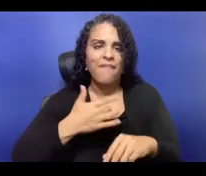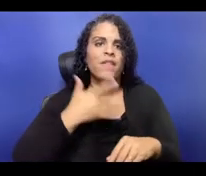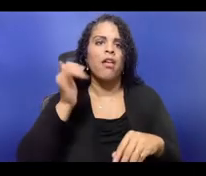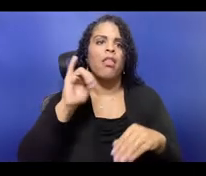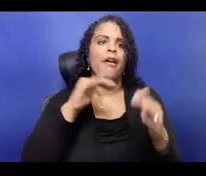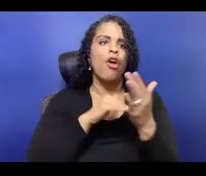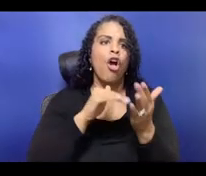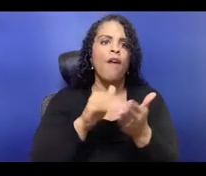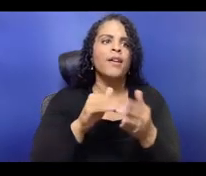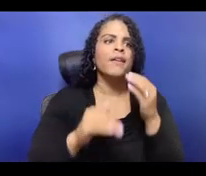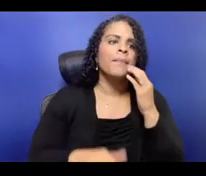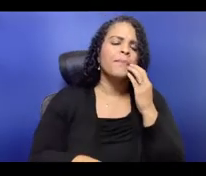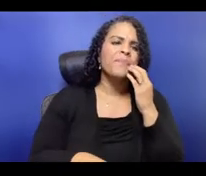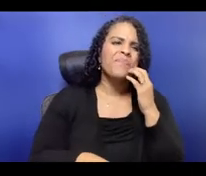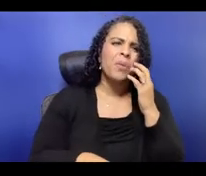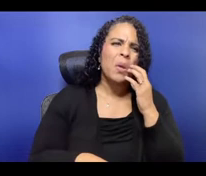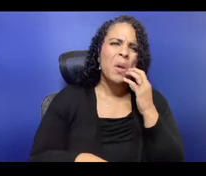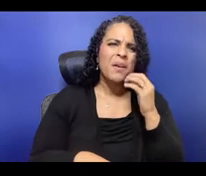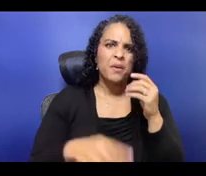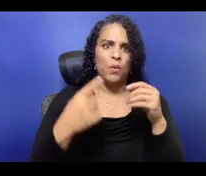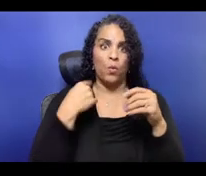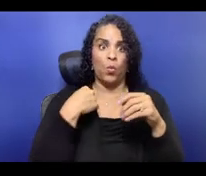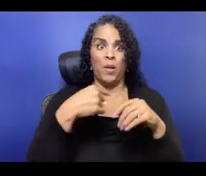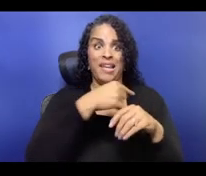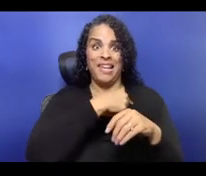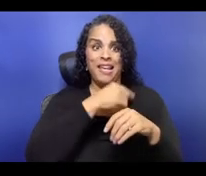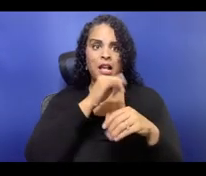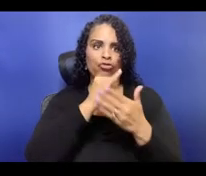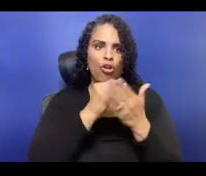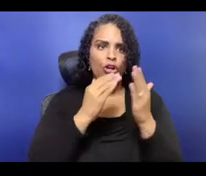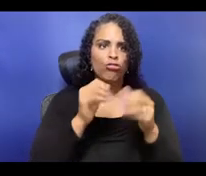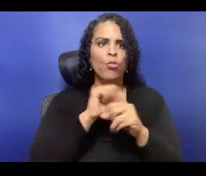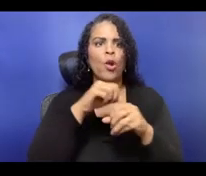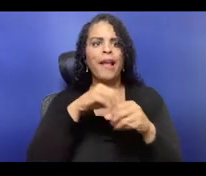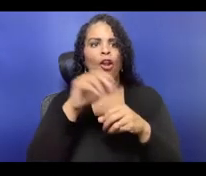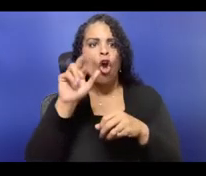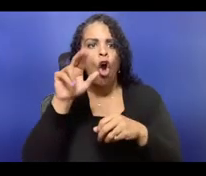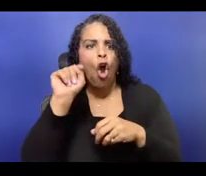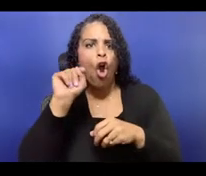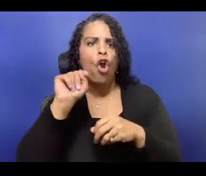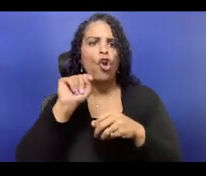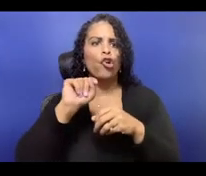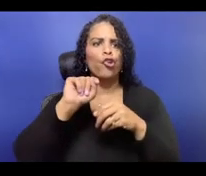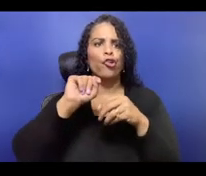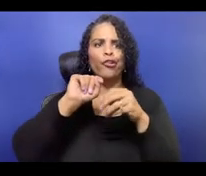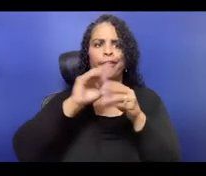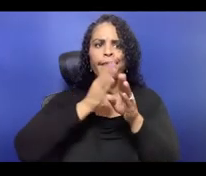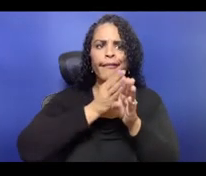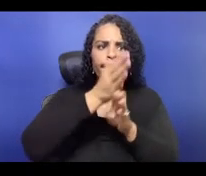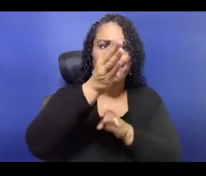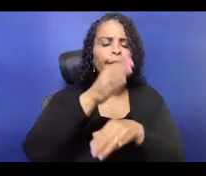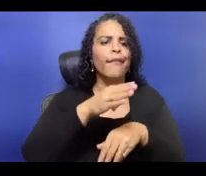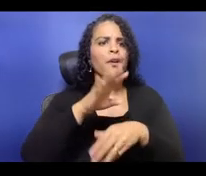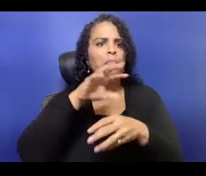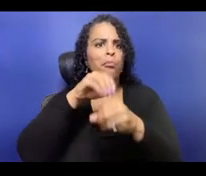from being able to share this. And really what that is is the sense of like, why wouldn't,